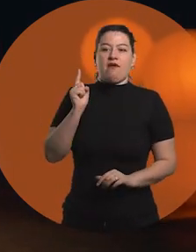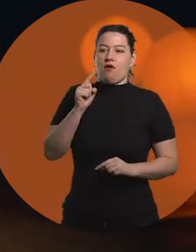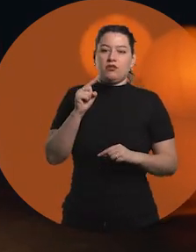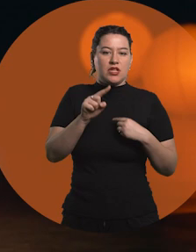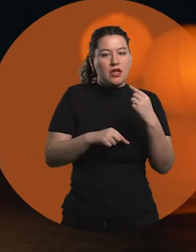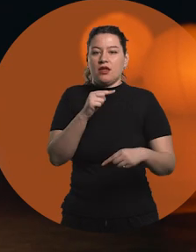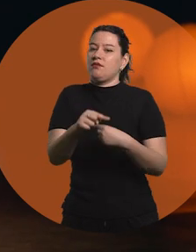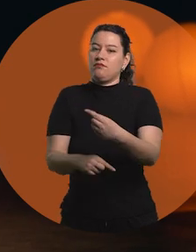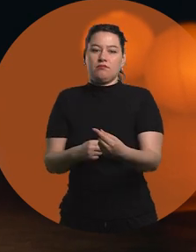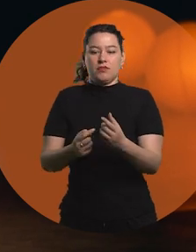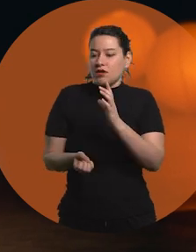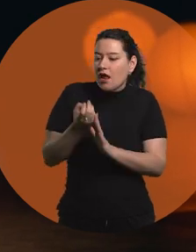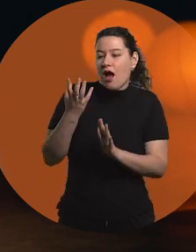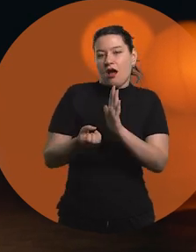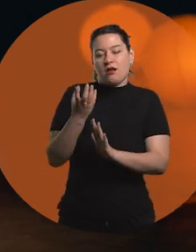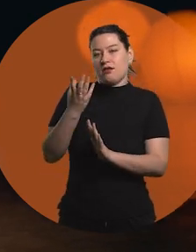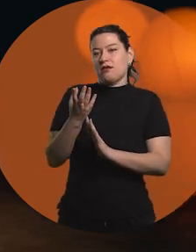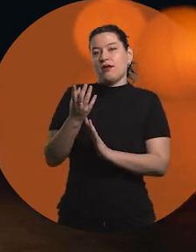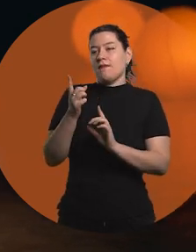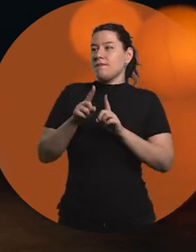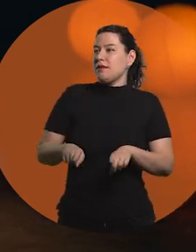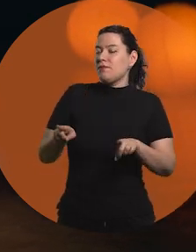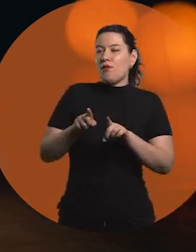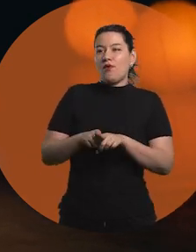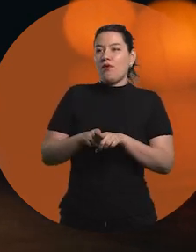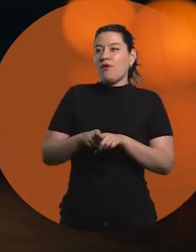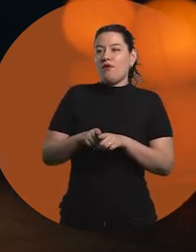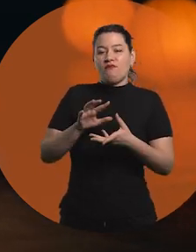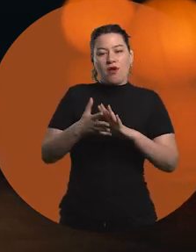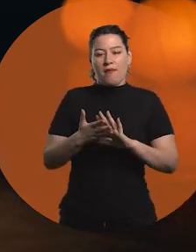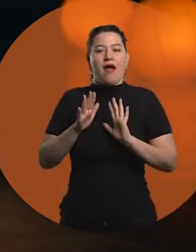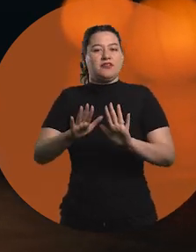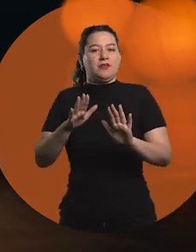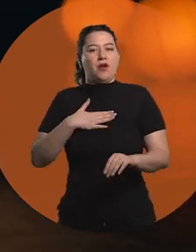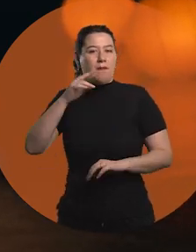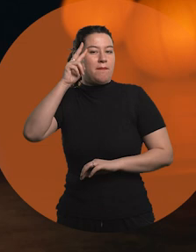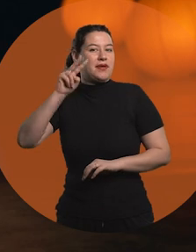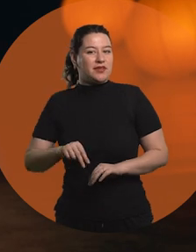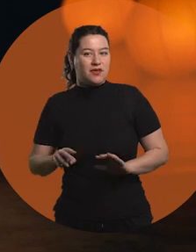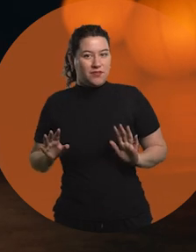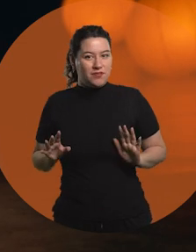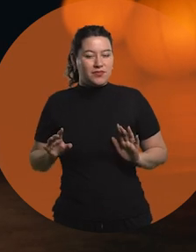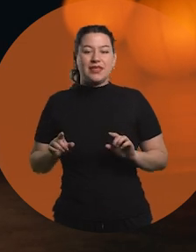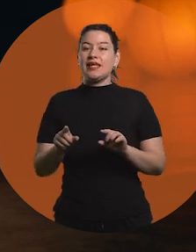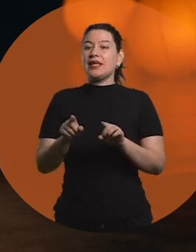we have to move forward, we have to keep moving forward, you have to keep building things. I think I see it that way, you know?